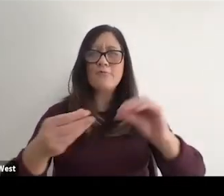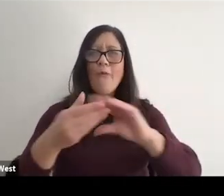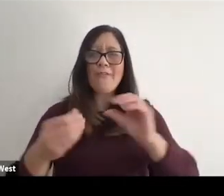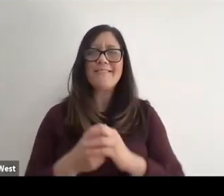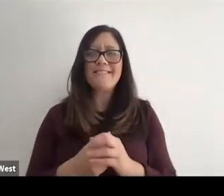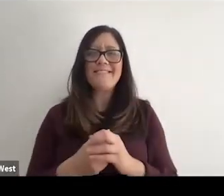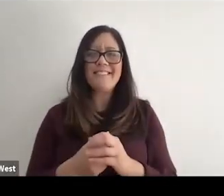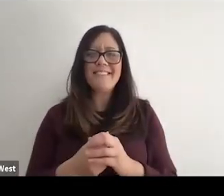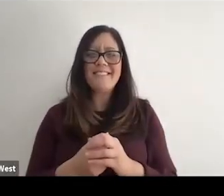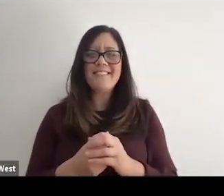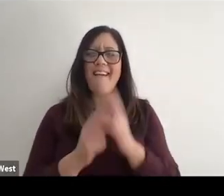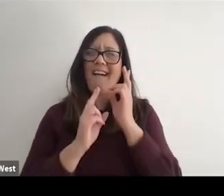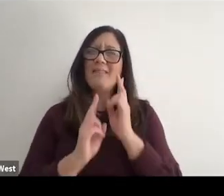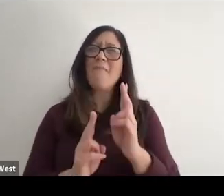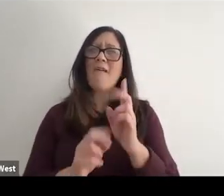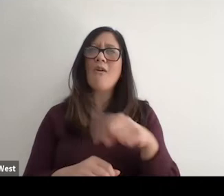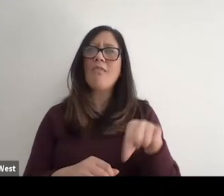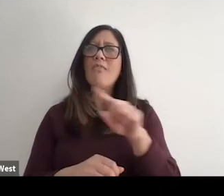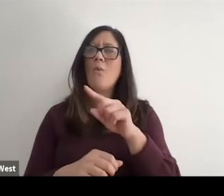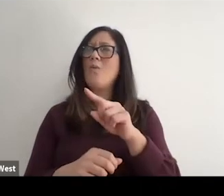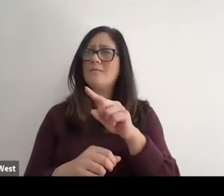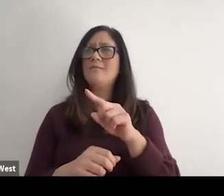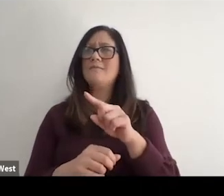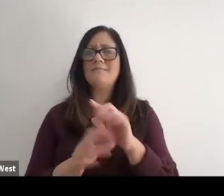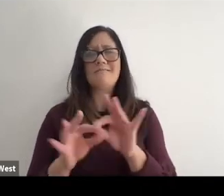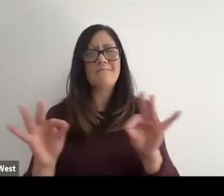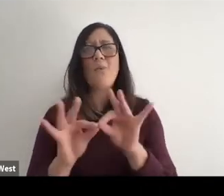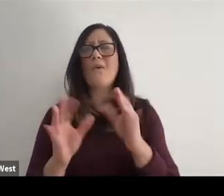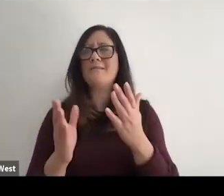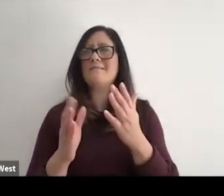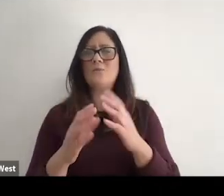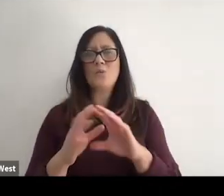and I love and admire those who came before me and what they,